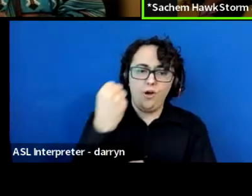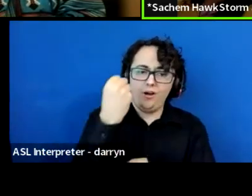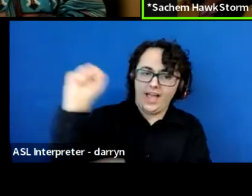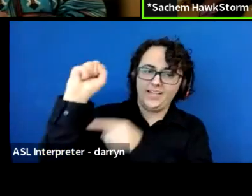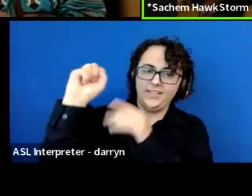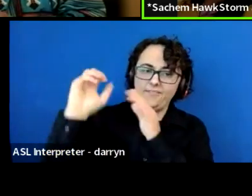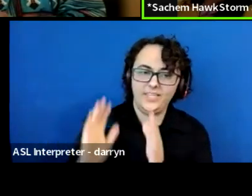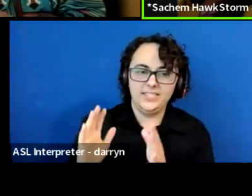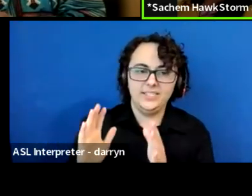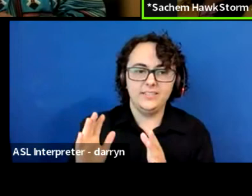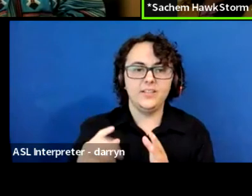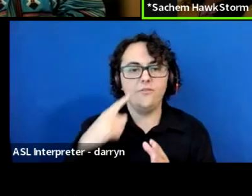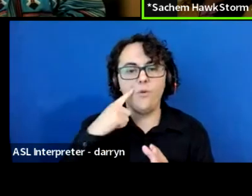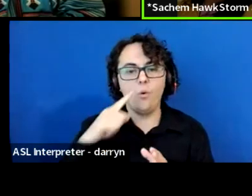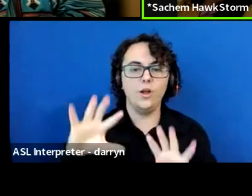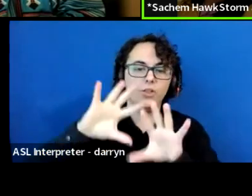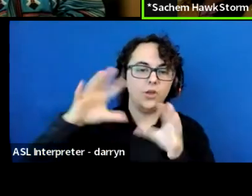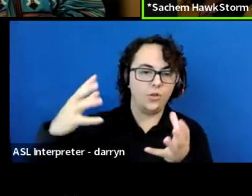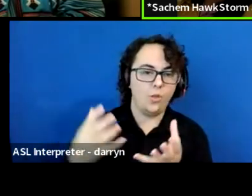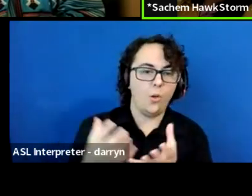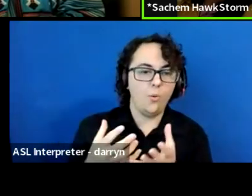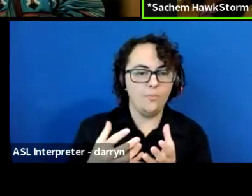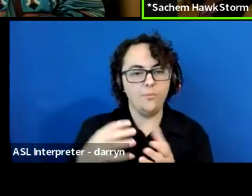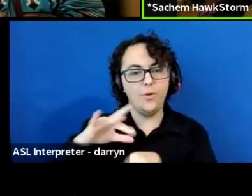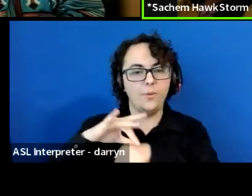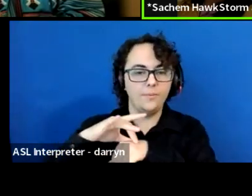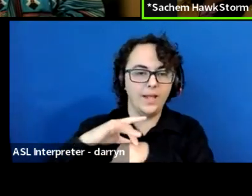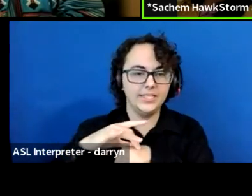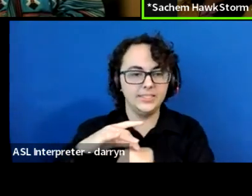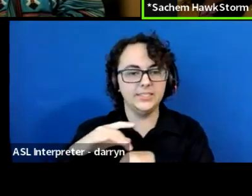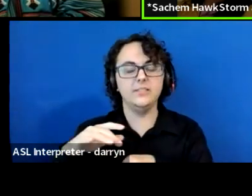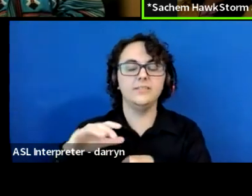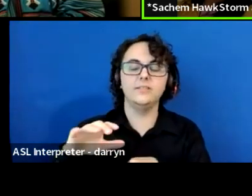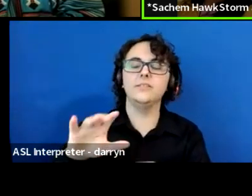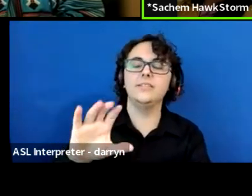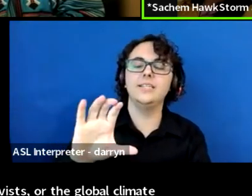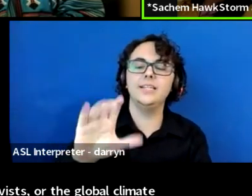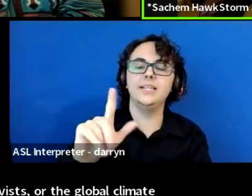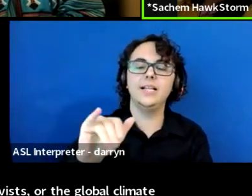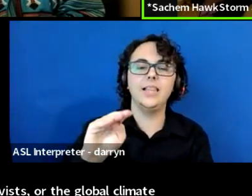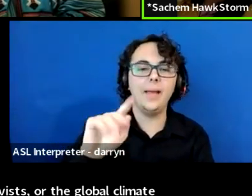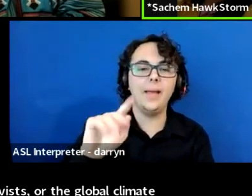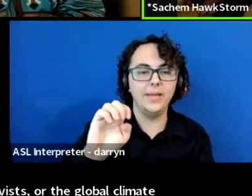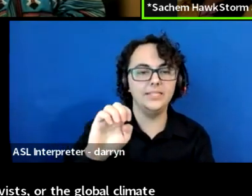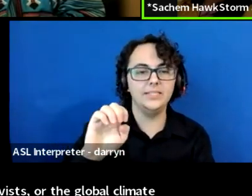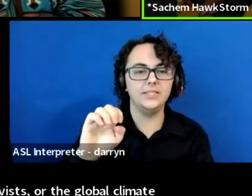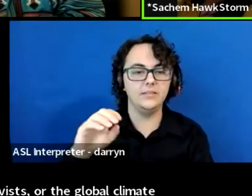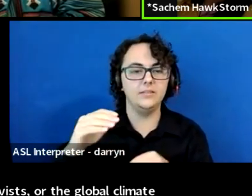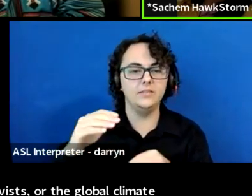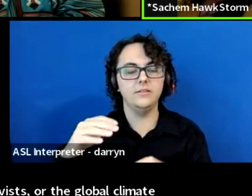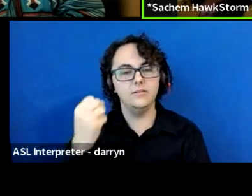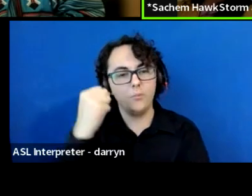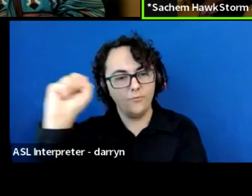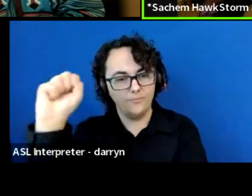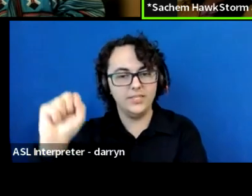for the Global Climate Movement. I have led the both climate marches,